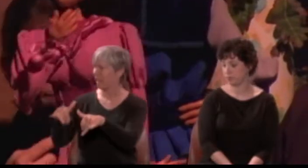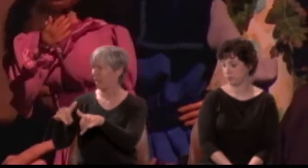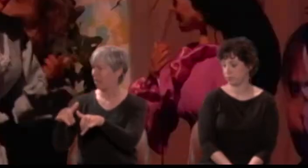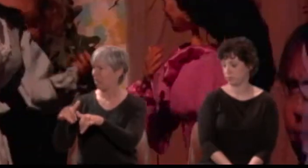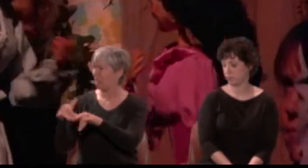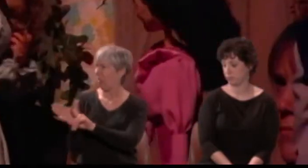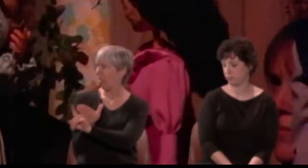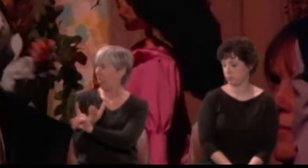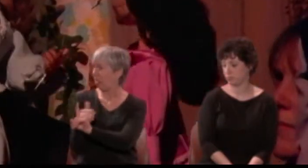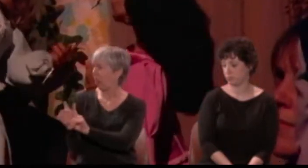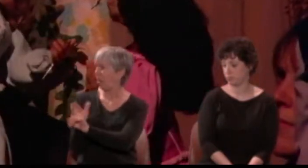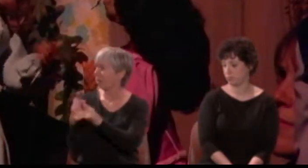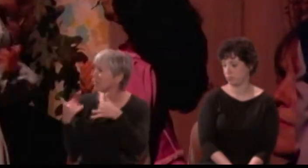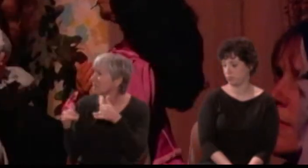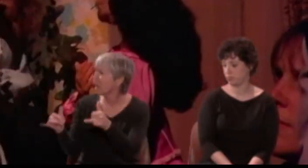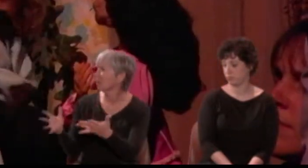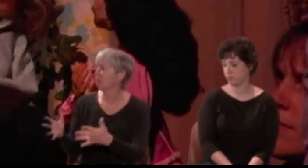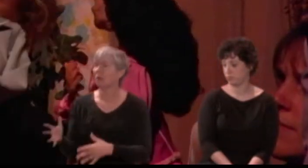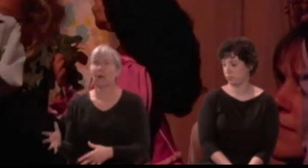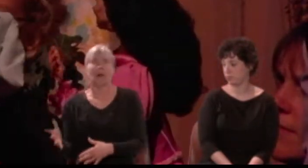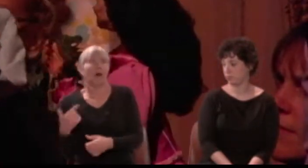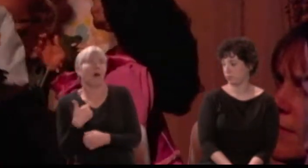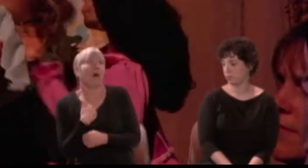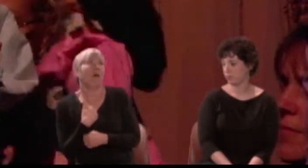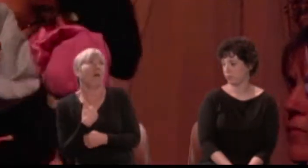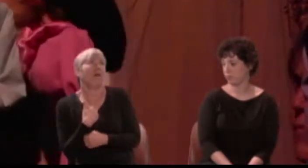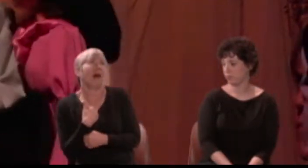Helena:{crying} The more I love him, the more he hateth me!